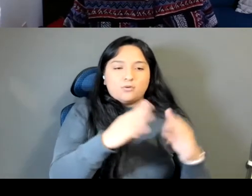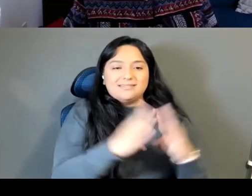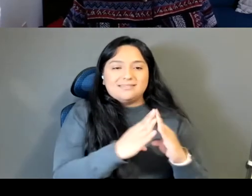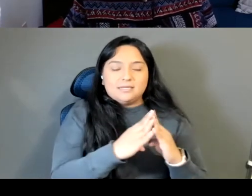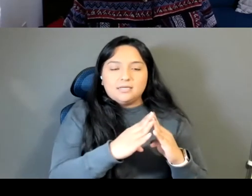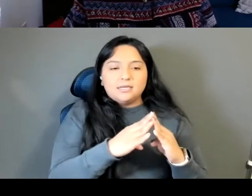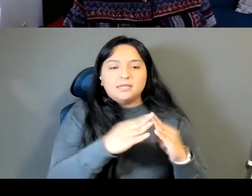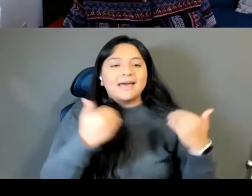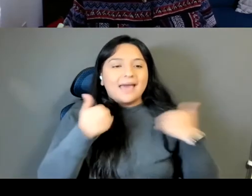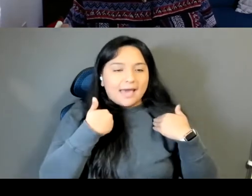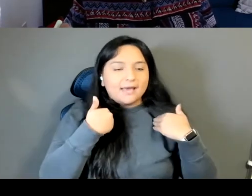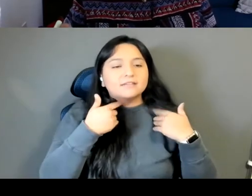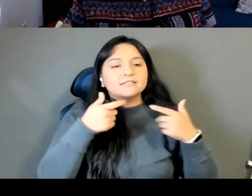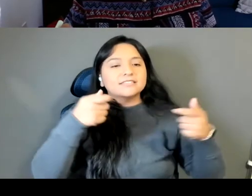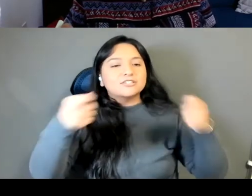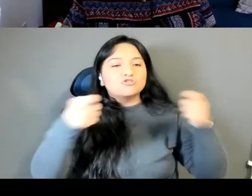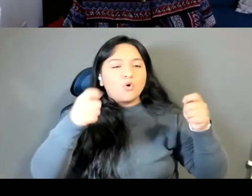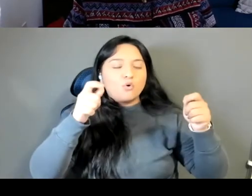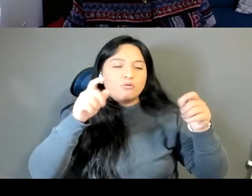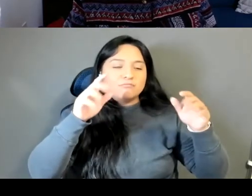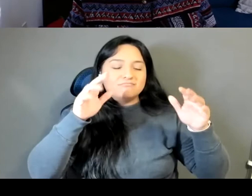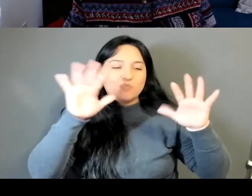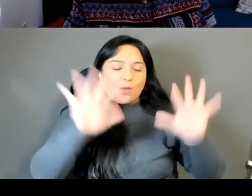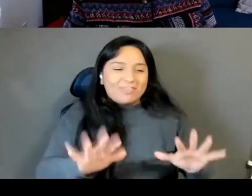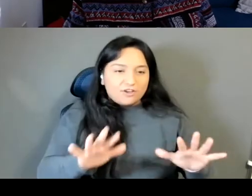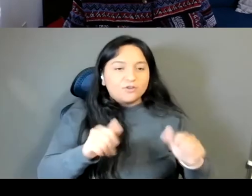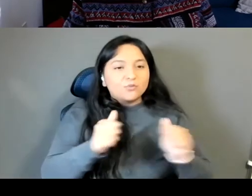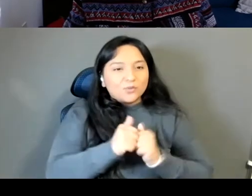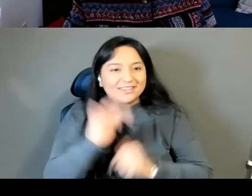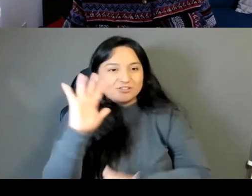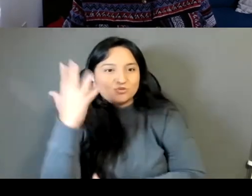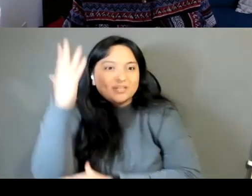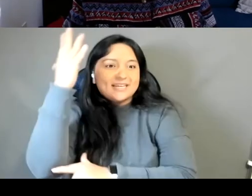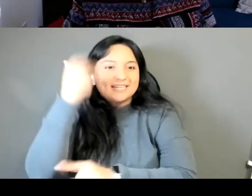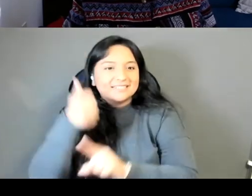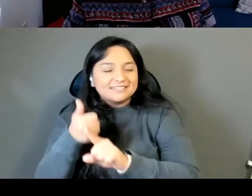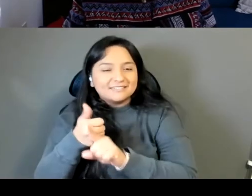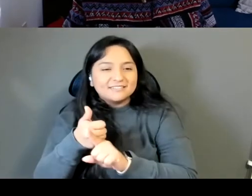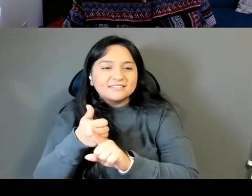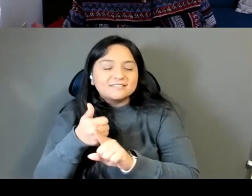with genetically modified trees that both Pharaoh and break out of the dome and spread